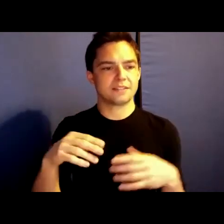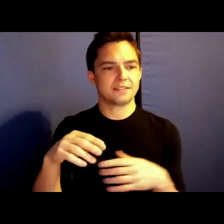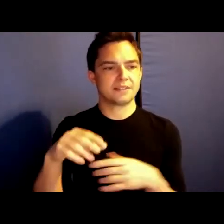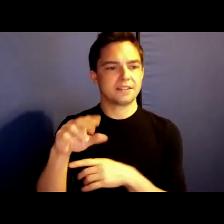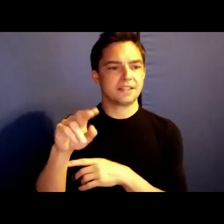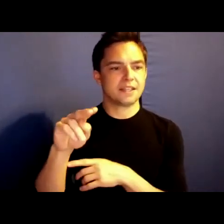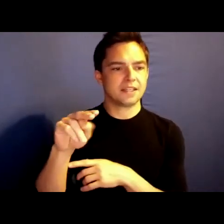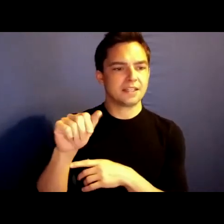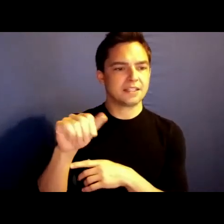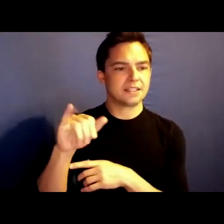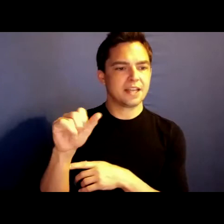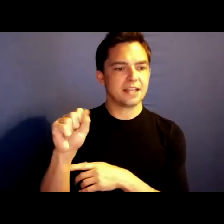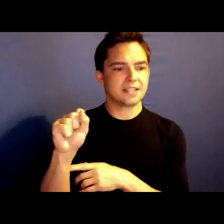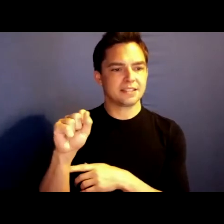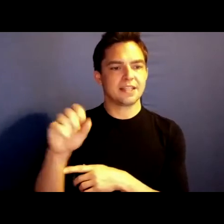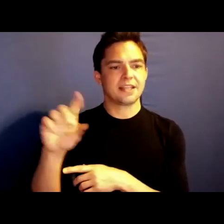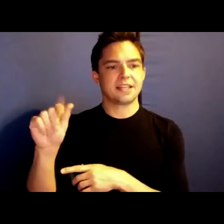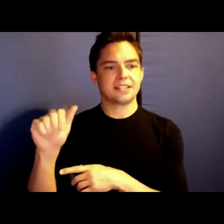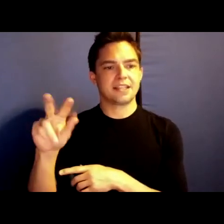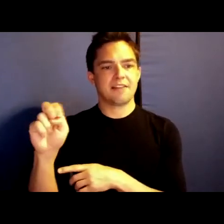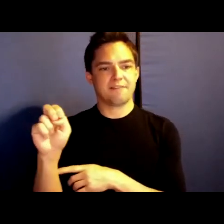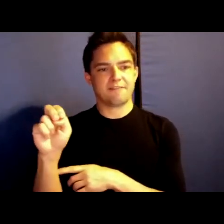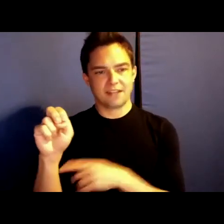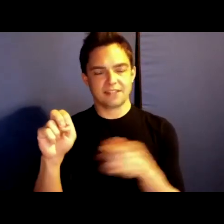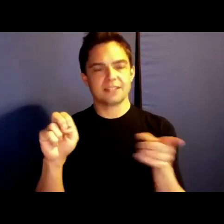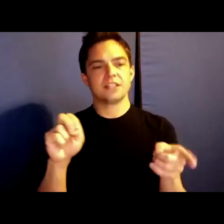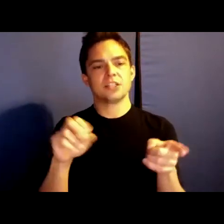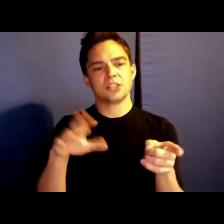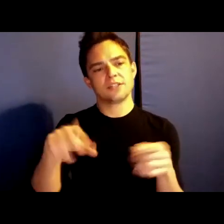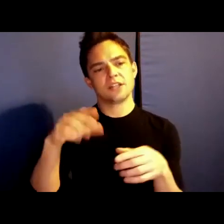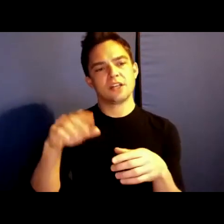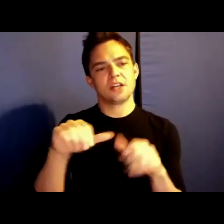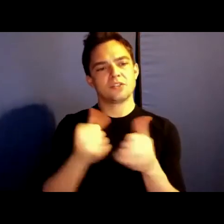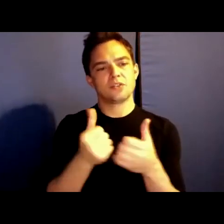Nais to you. Nais Dave is Associate Professor of Anthropology